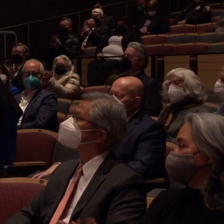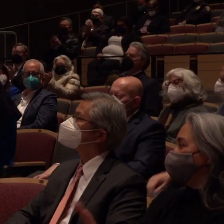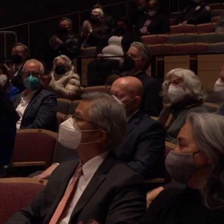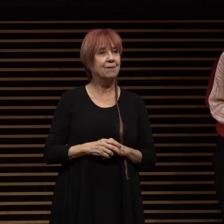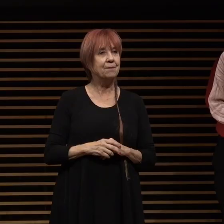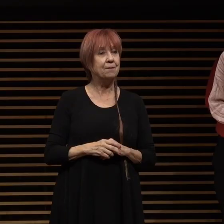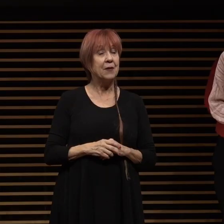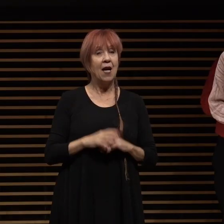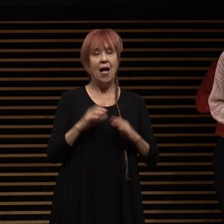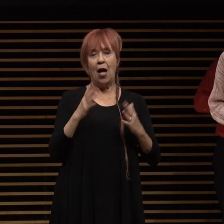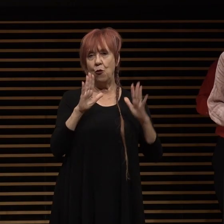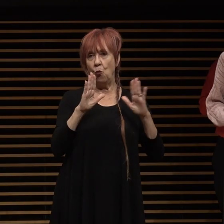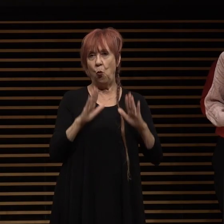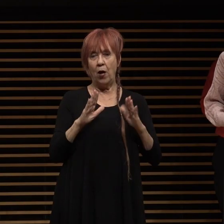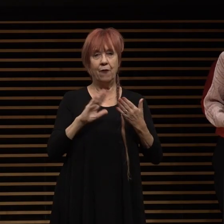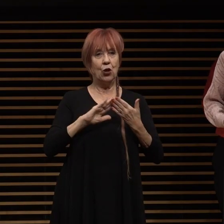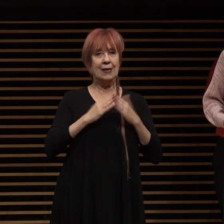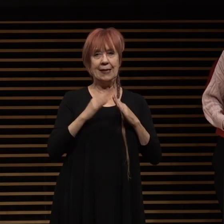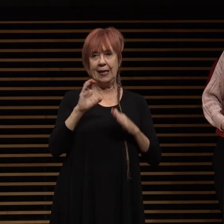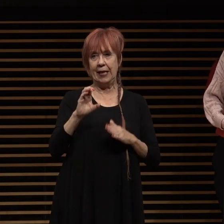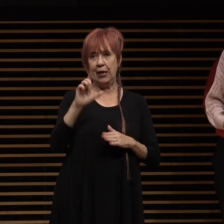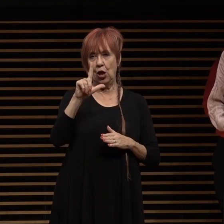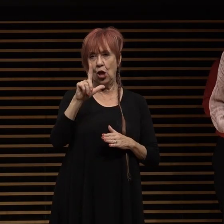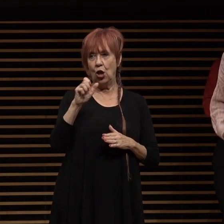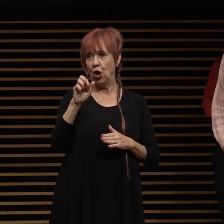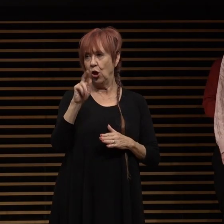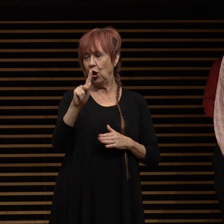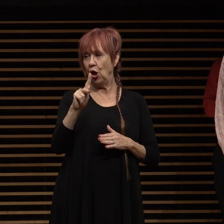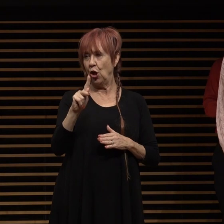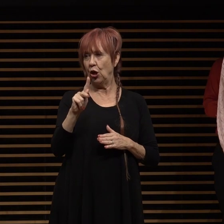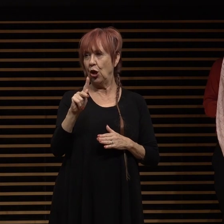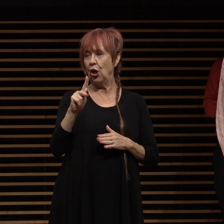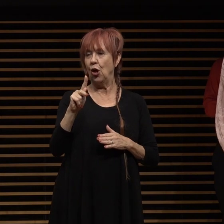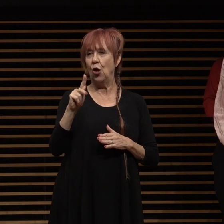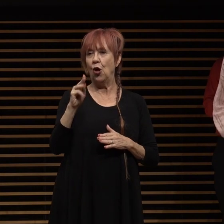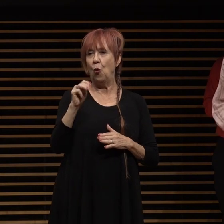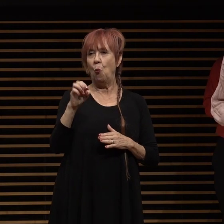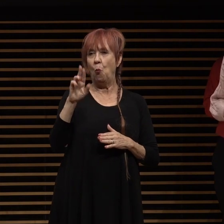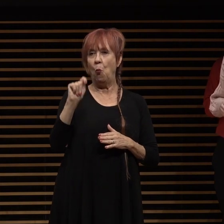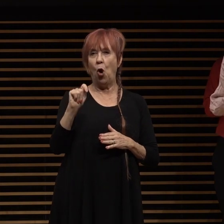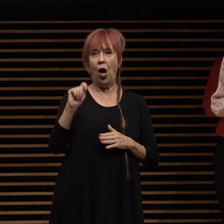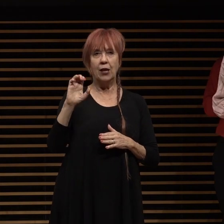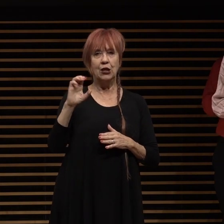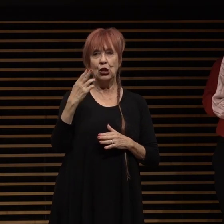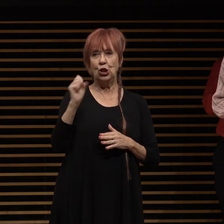in our wonderful city clerk mark jomsky and the rest of the city management team